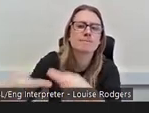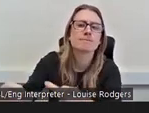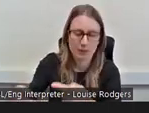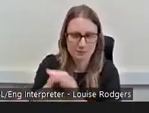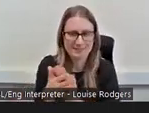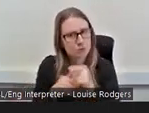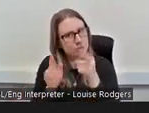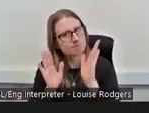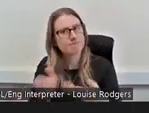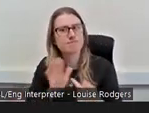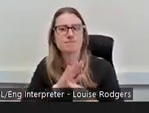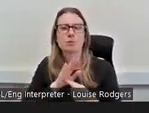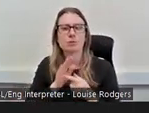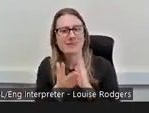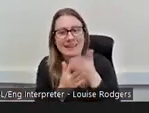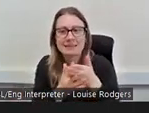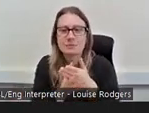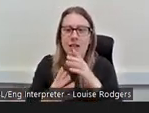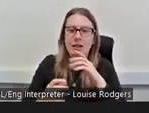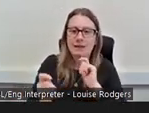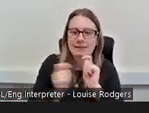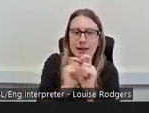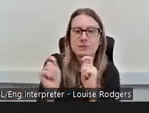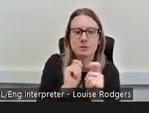accessible and adaptable as possible to ensure that heritage is preserved.